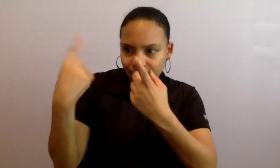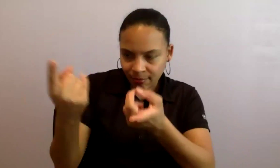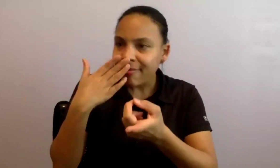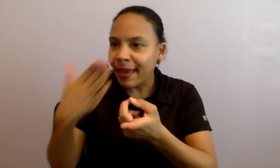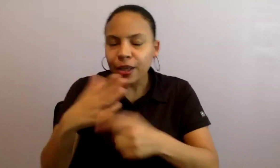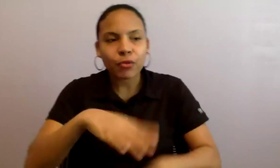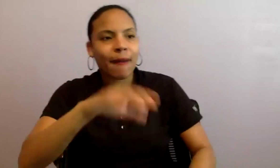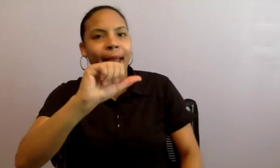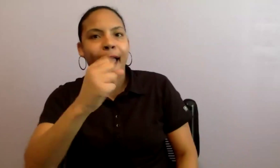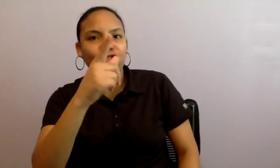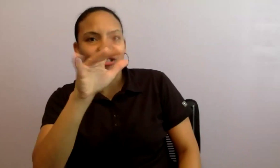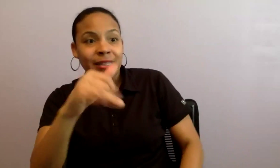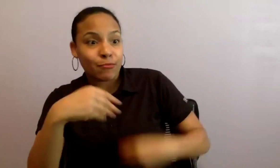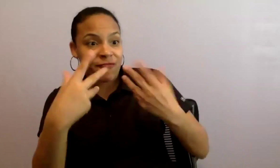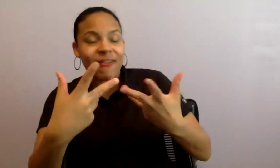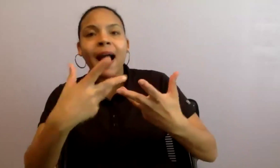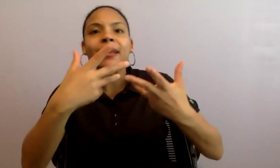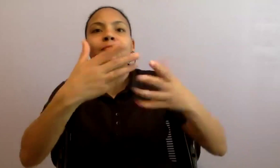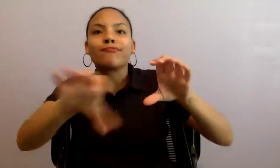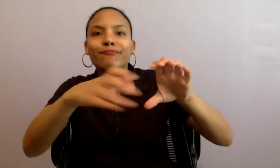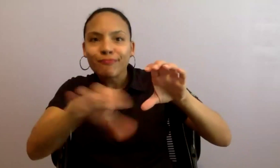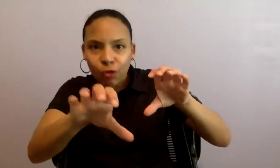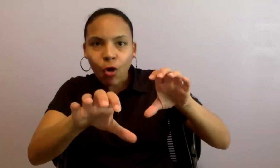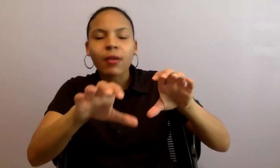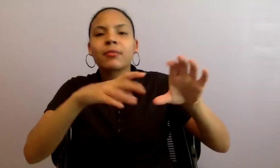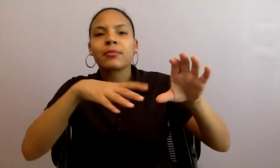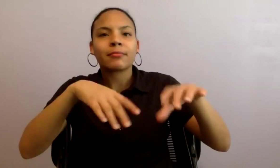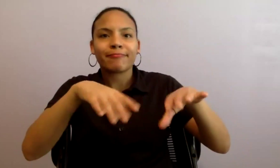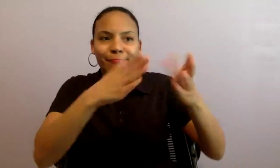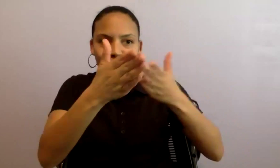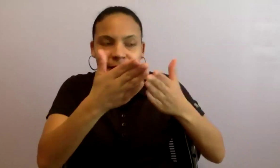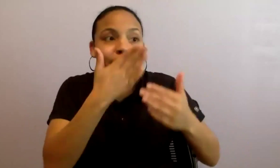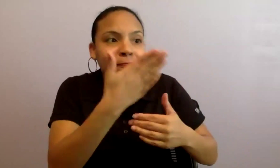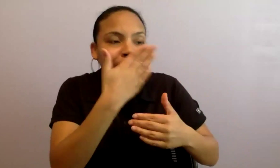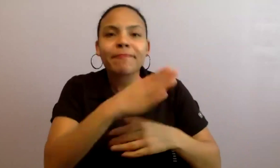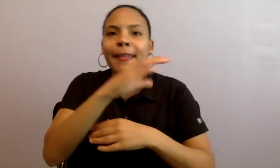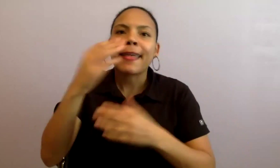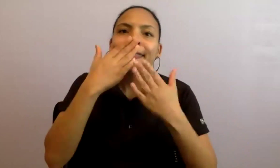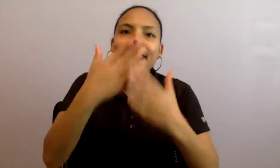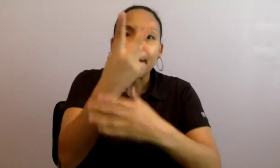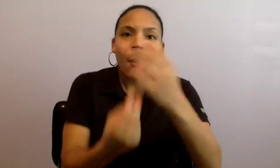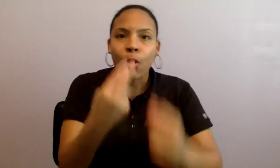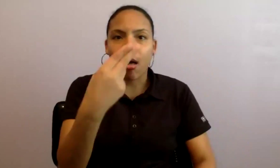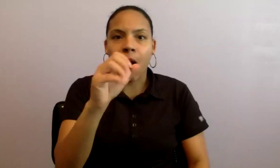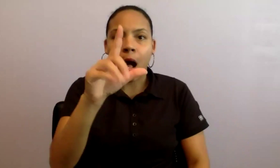our CART services. And to both Holly J. on our screen now, and Holly N., not on our screen now,